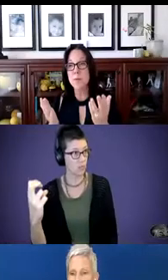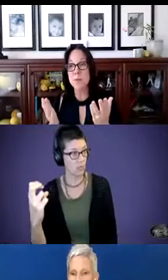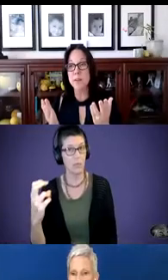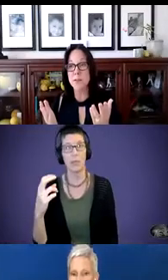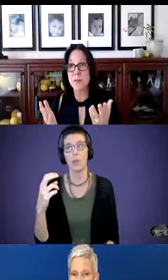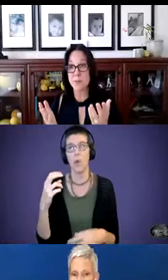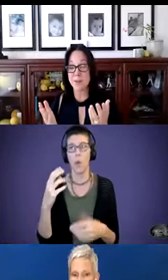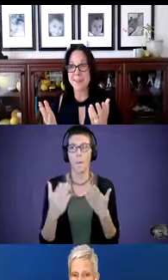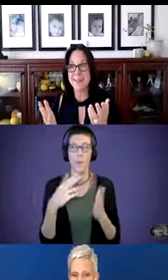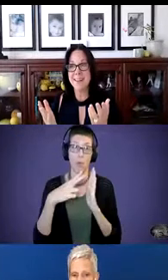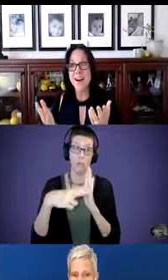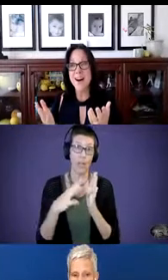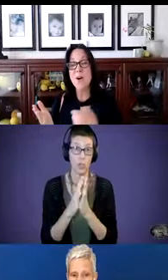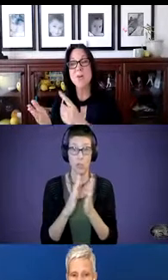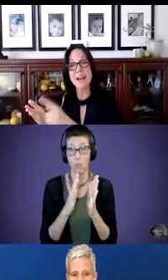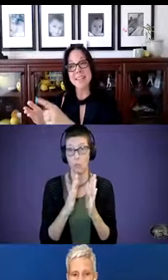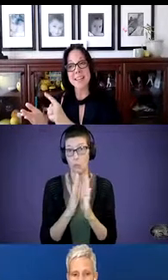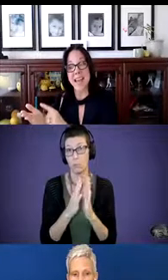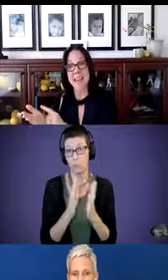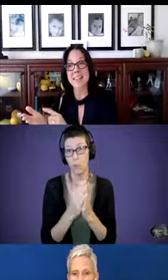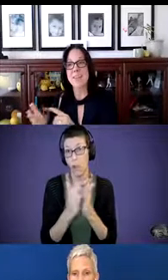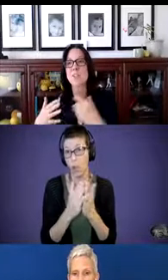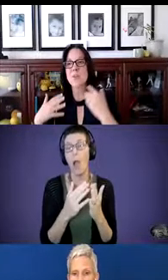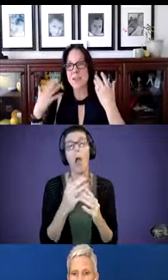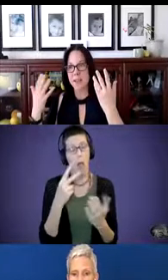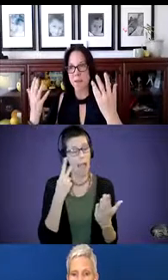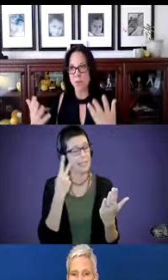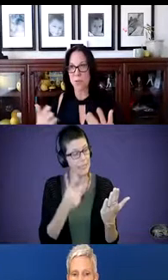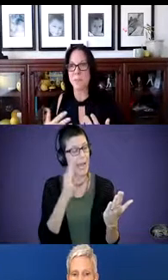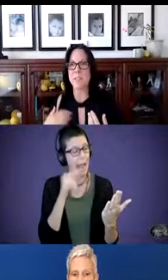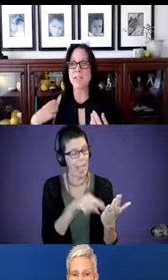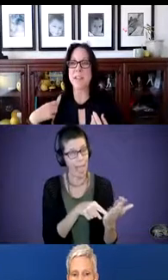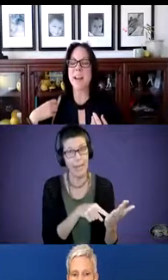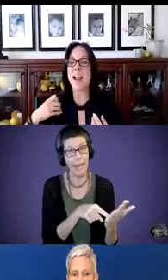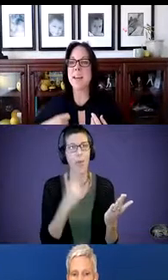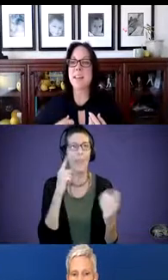reading a storybook. “Oh, I see the cat.” So thinking about the repetition and the